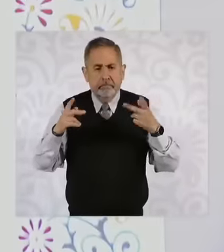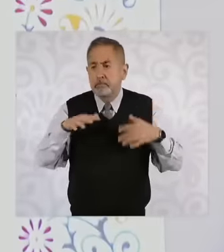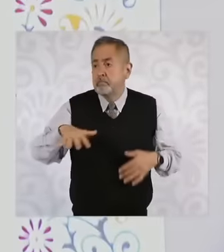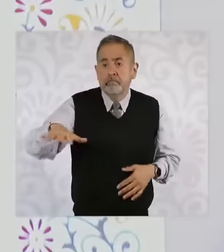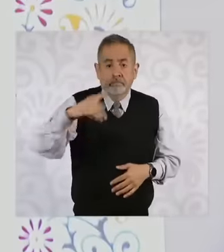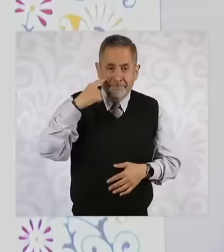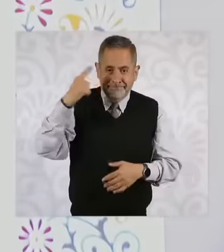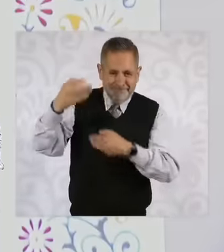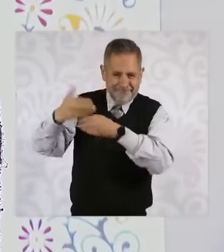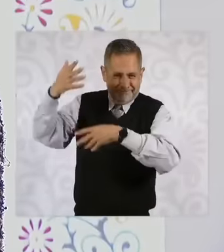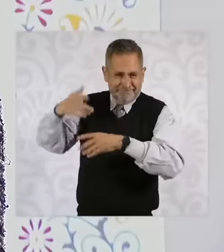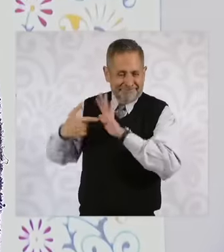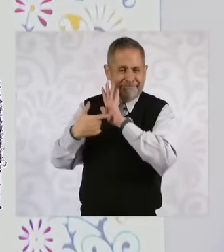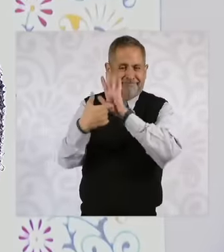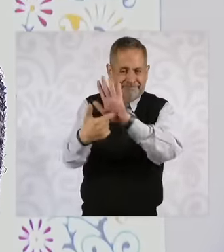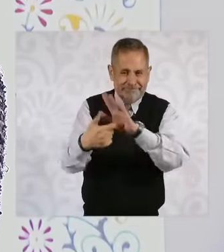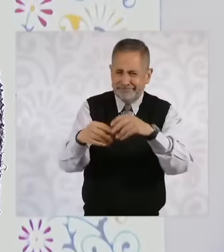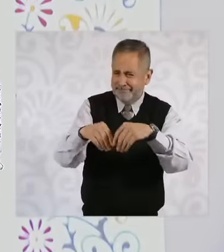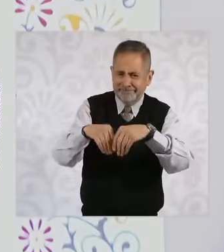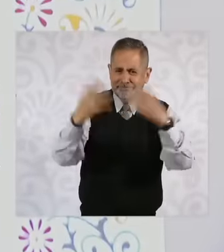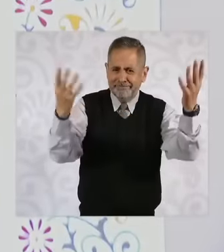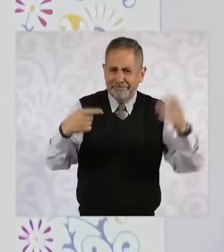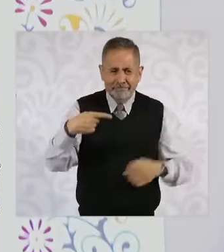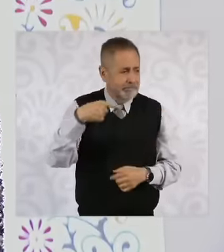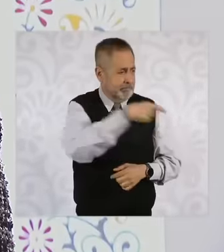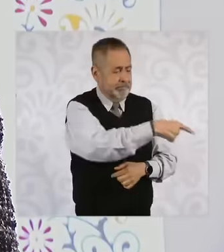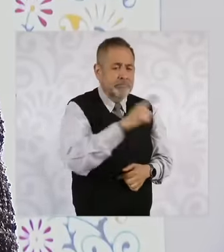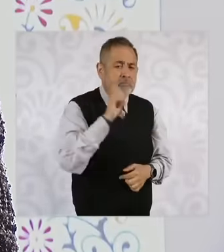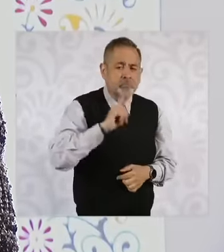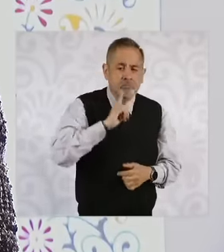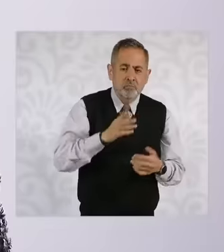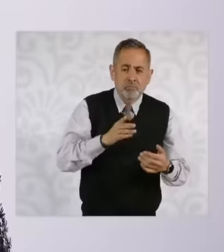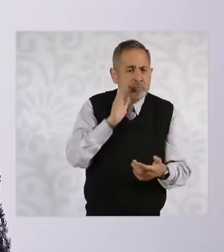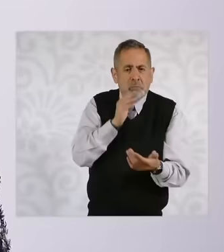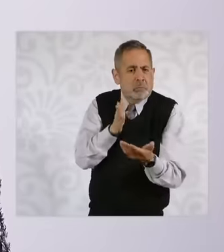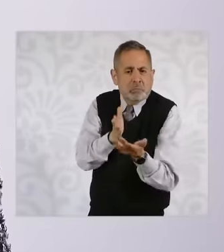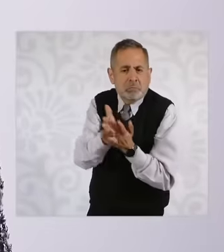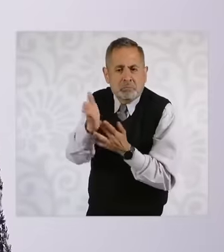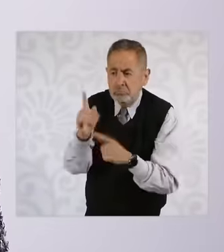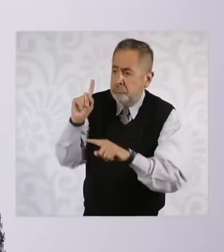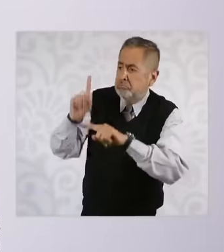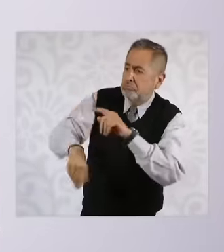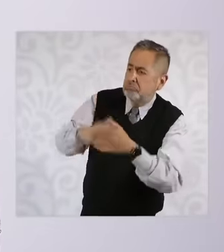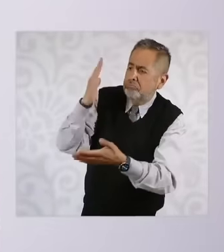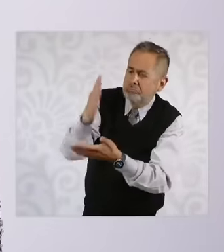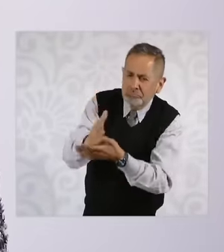with what I presented because this suspension is not in its functions so let the council